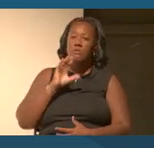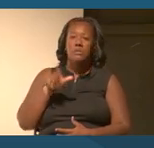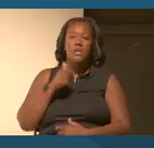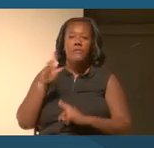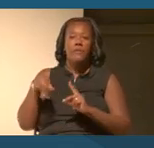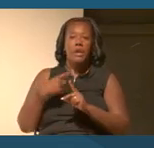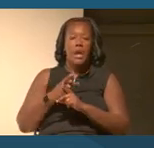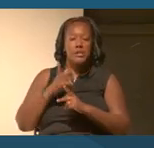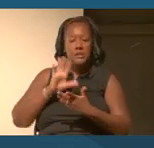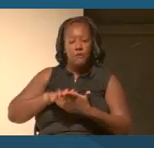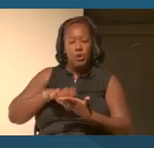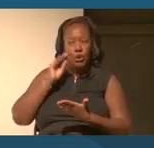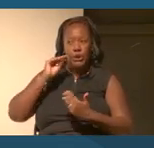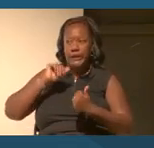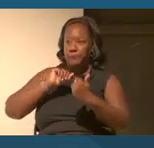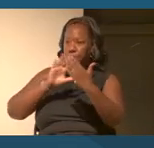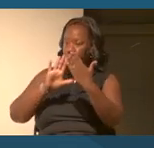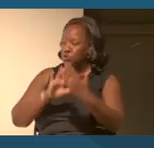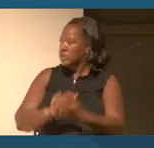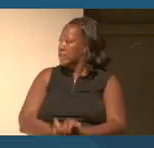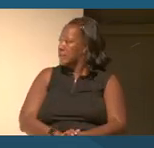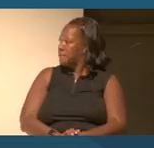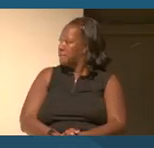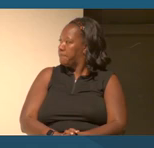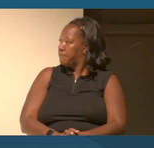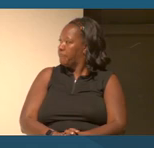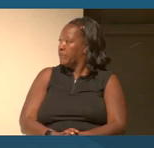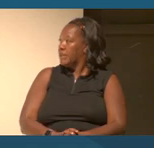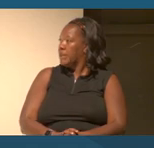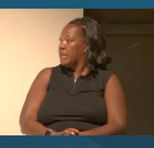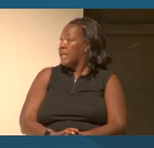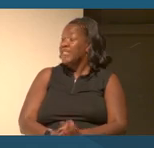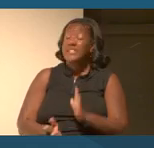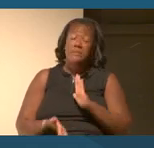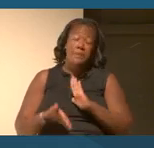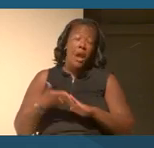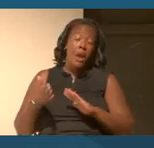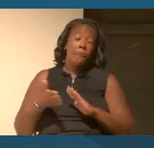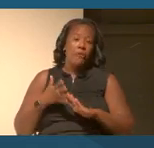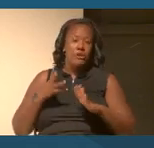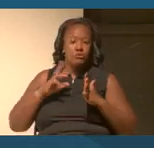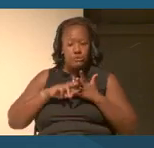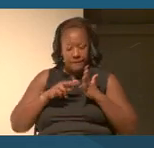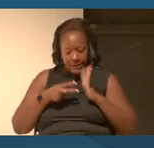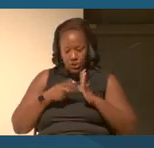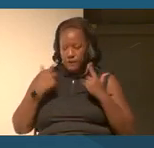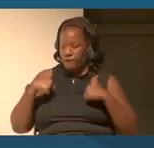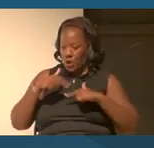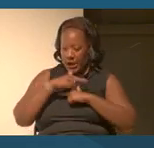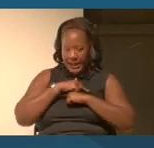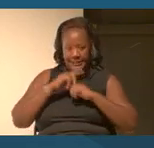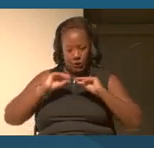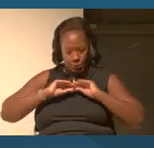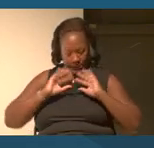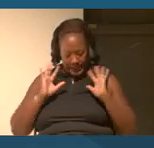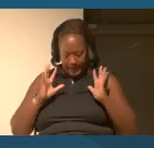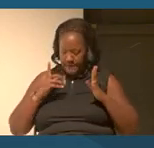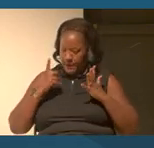So it's this has been an operational definition for us to clarify what we're going to be going after and focusing on.